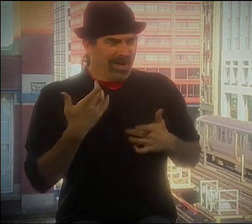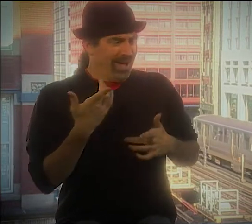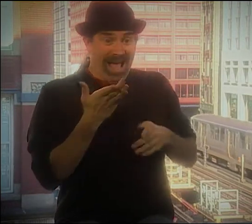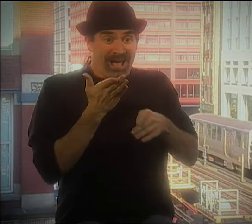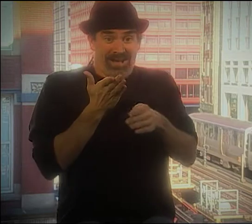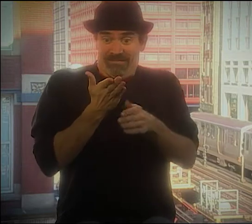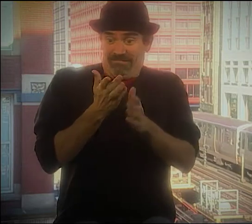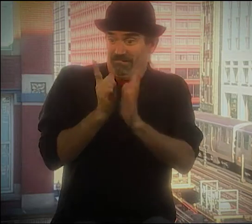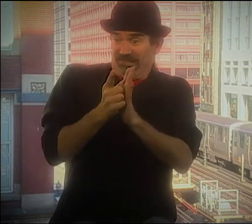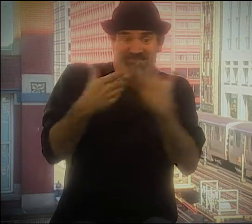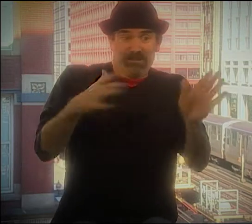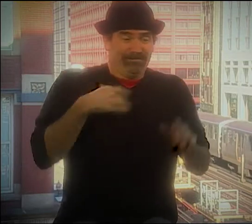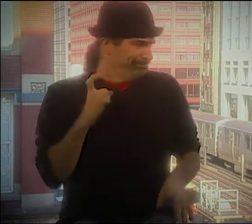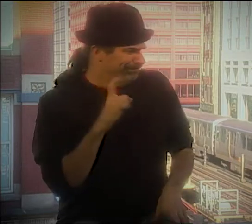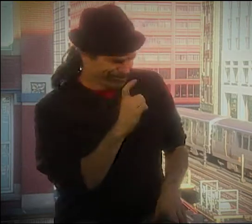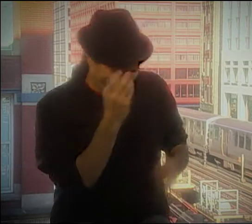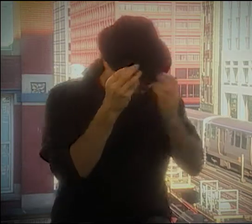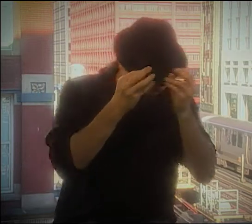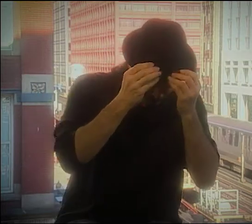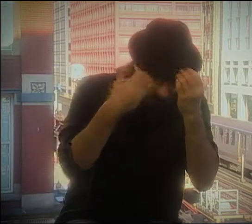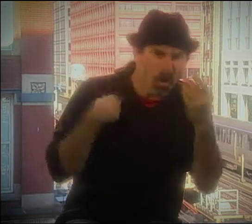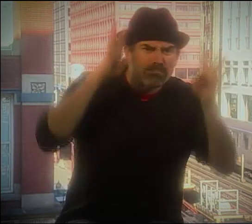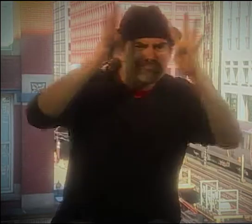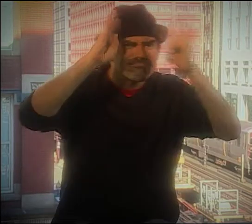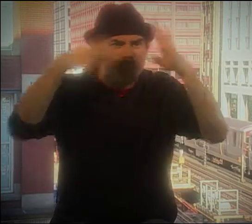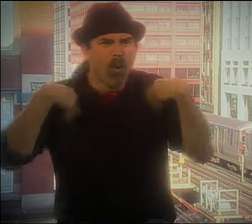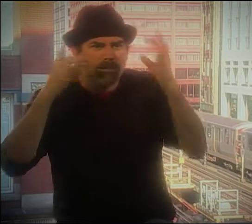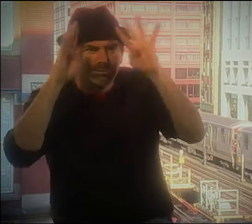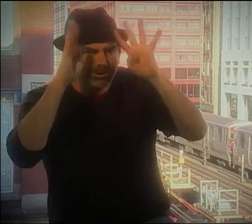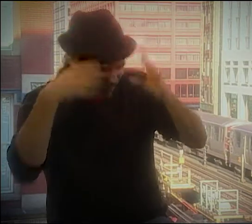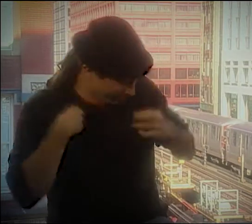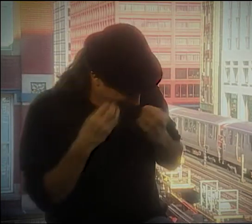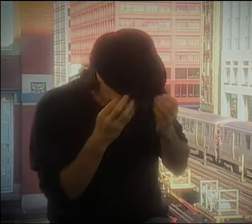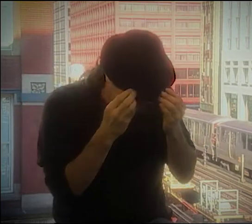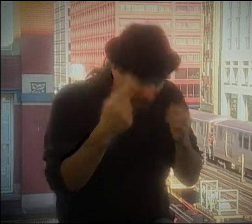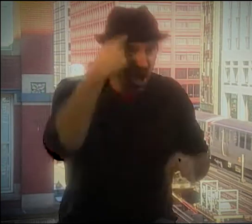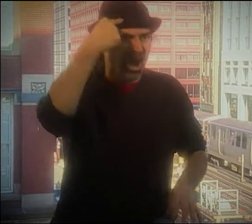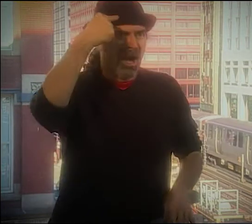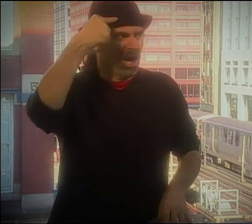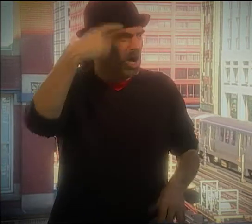IT WAS EXCITING. AND THE MINUTE IT WAS FINISHED, I STARTED THINKING I WANT TO COME UP WITH SOMETHING.